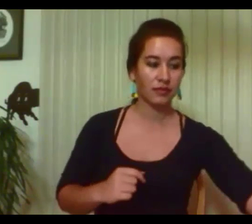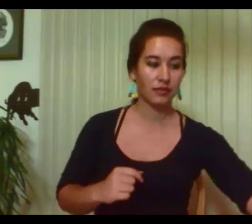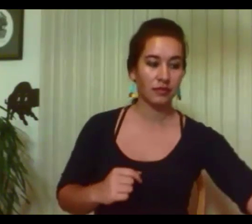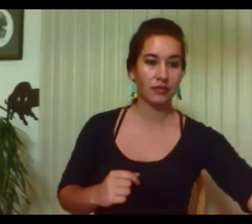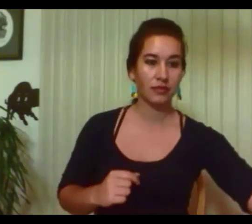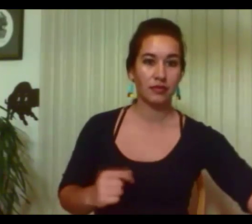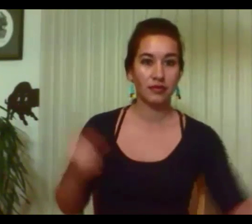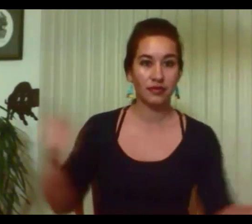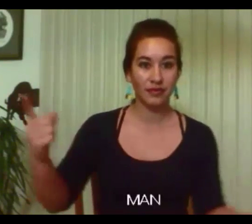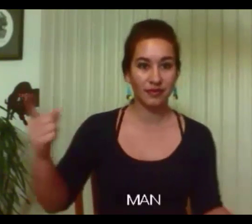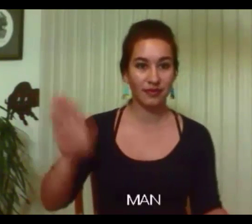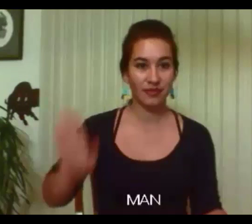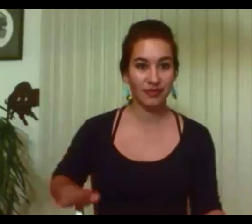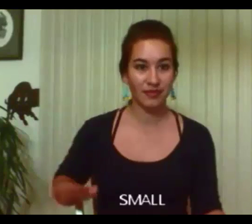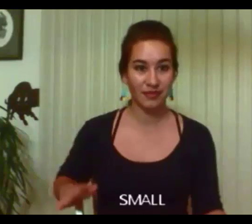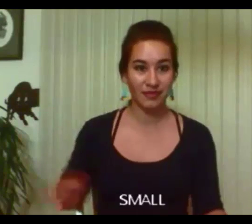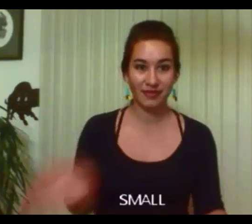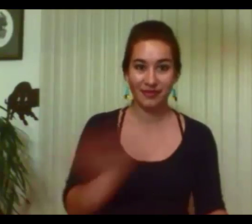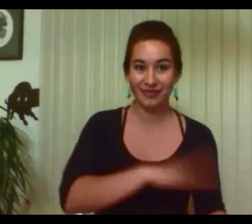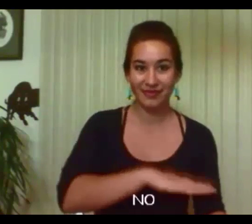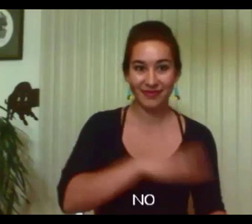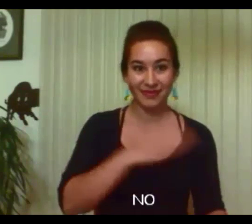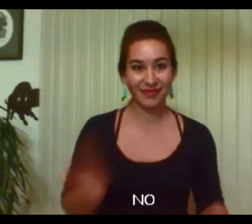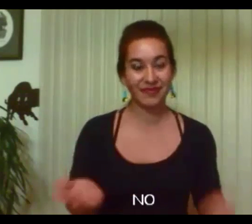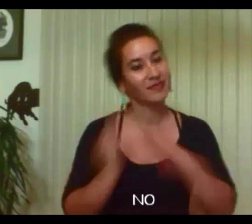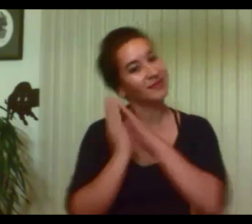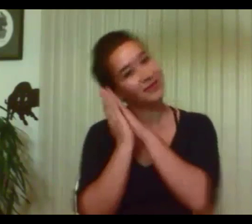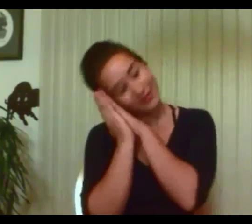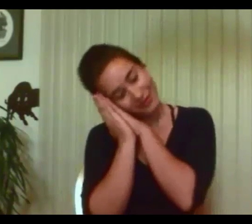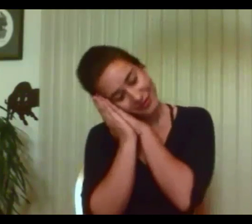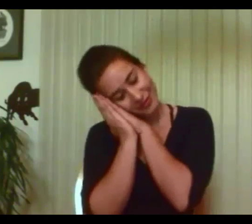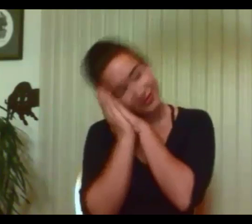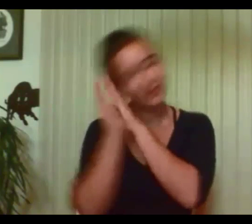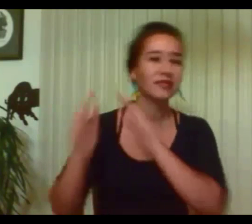But this young boy is too excited to sleep